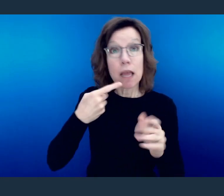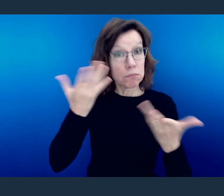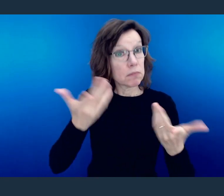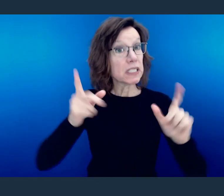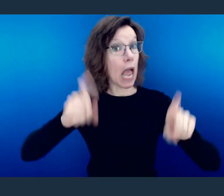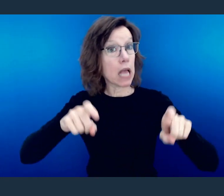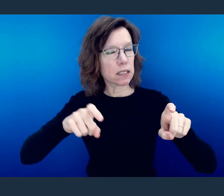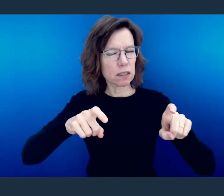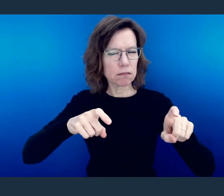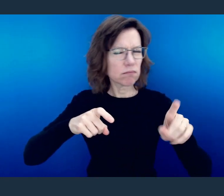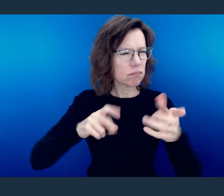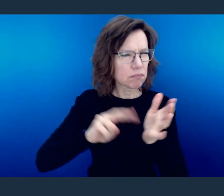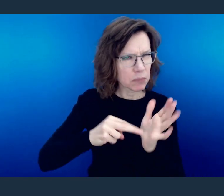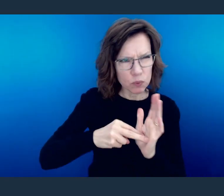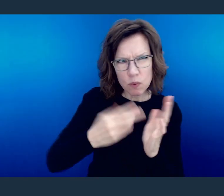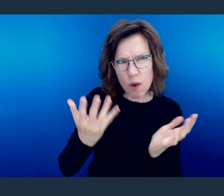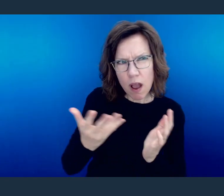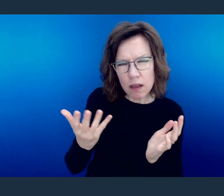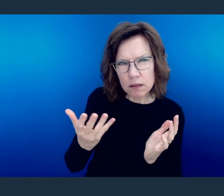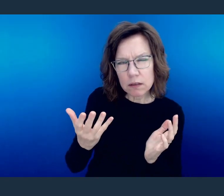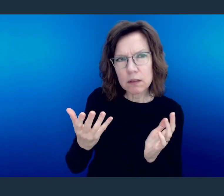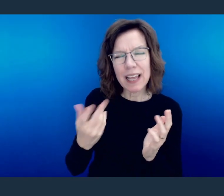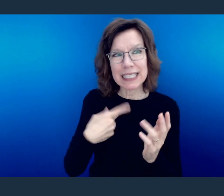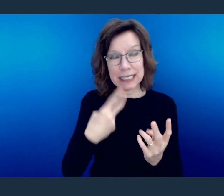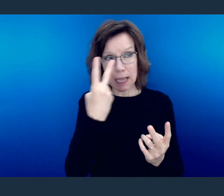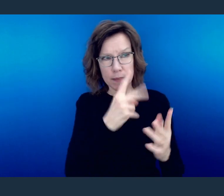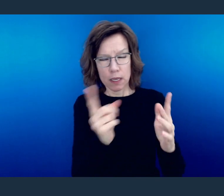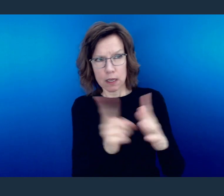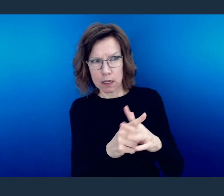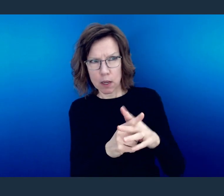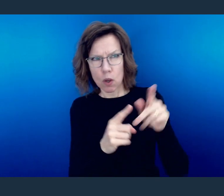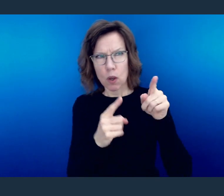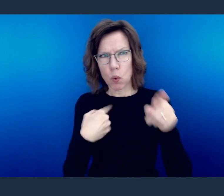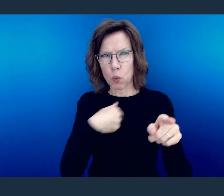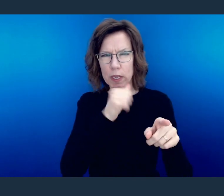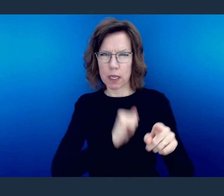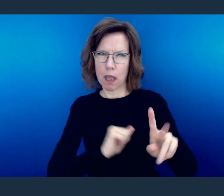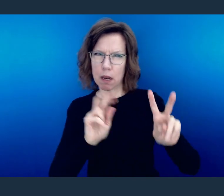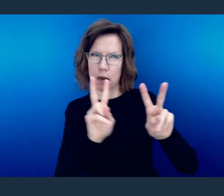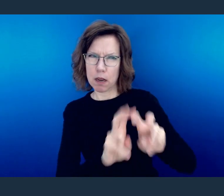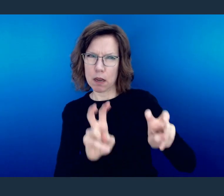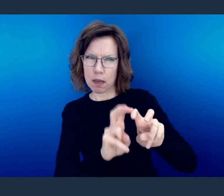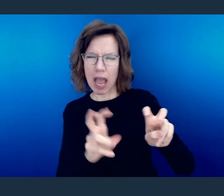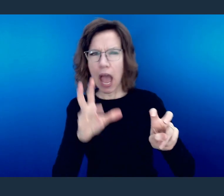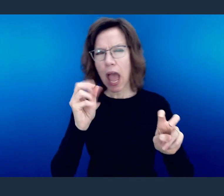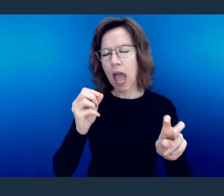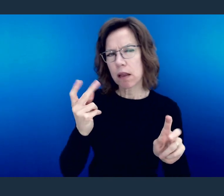what he says is, "by testing may discern" is all one word.